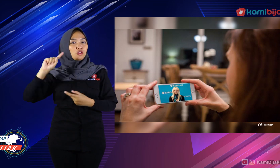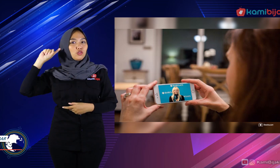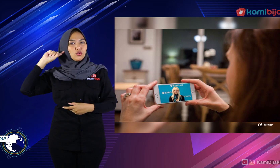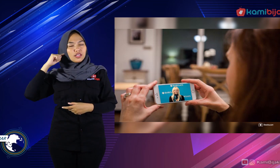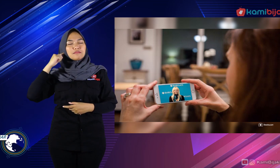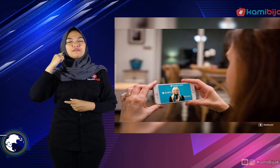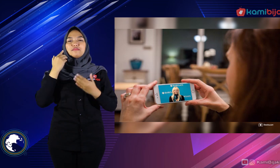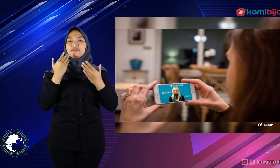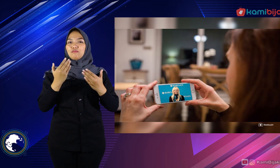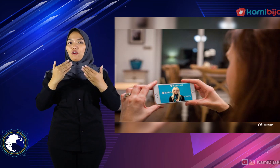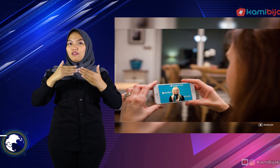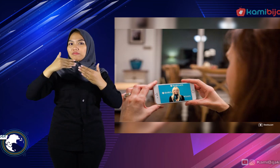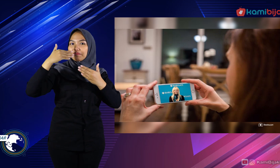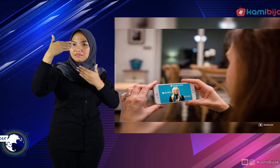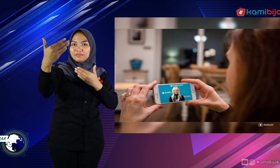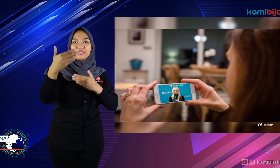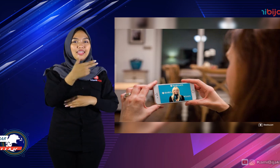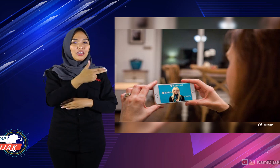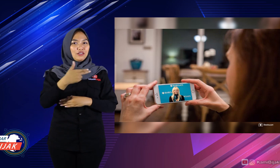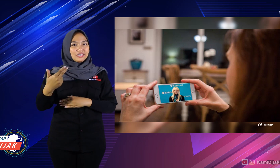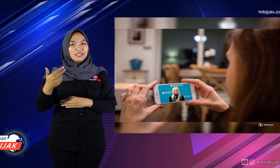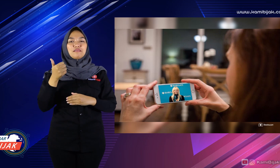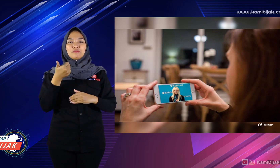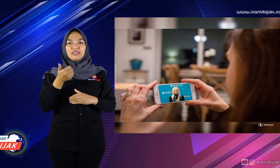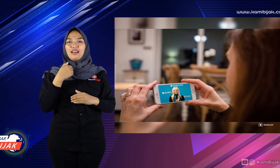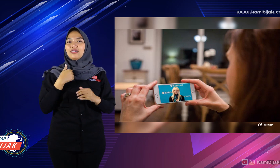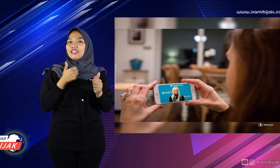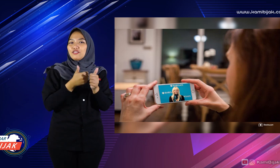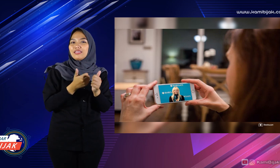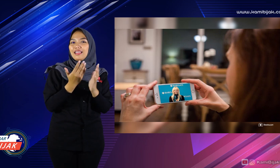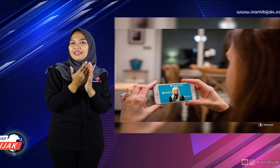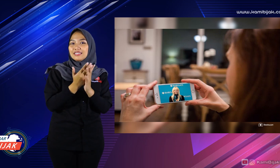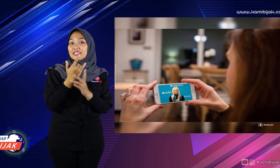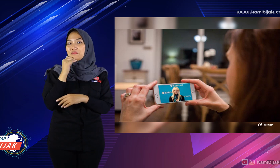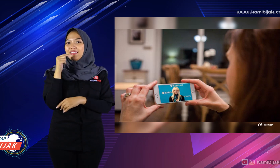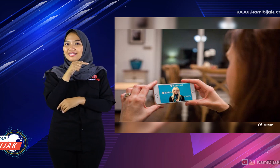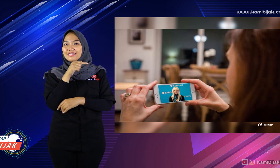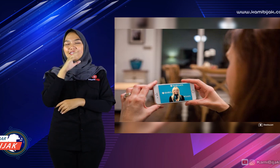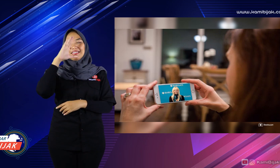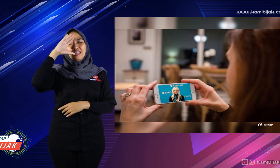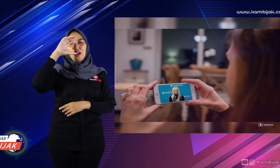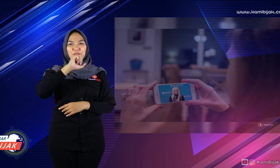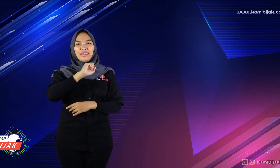hopefully in future Indonesia after opening a bank like this too. Amen